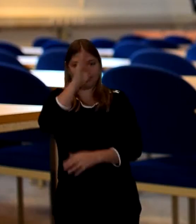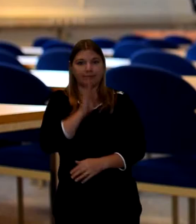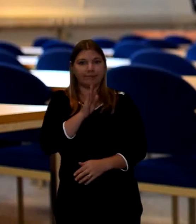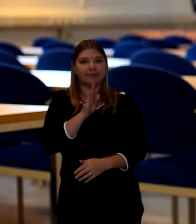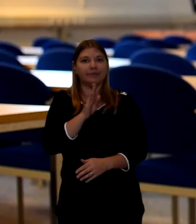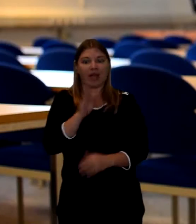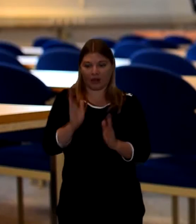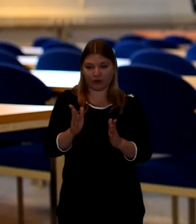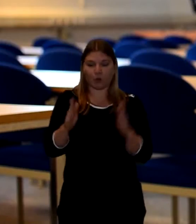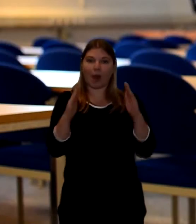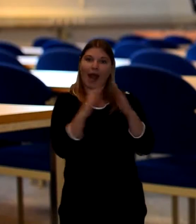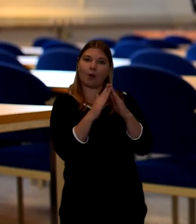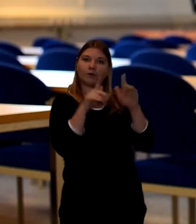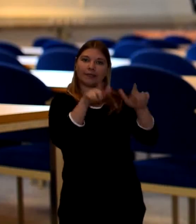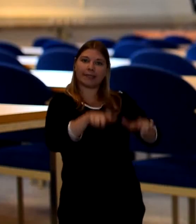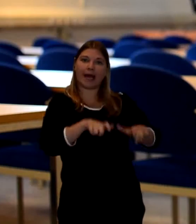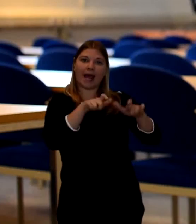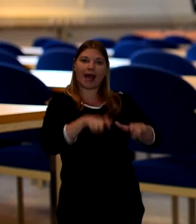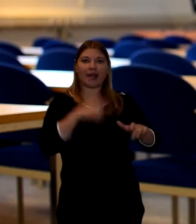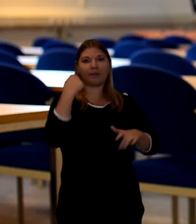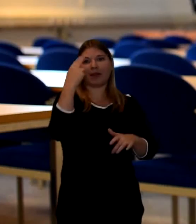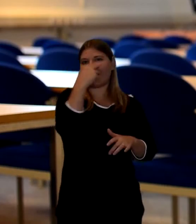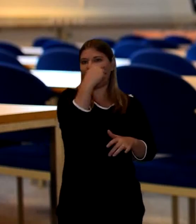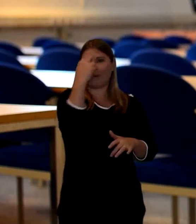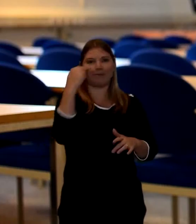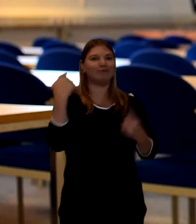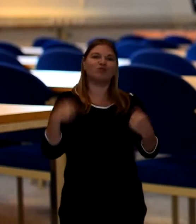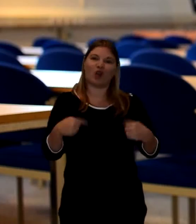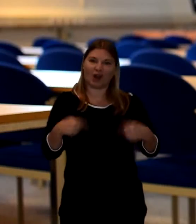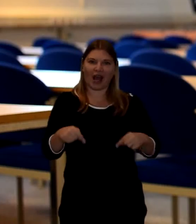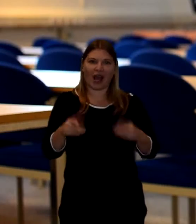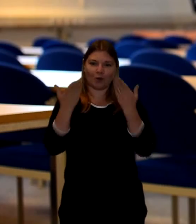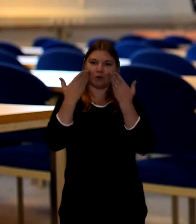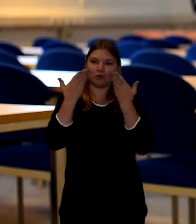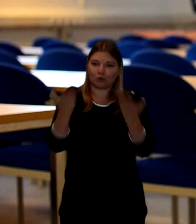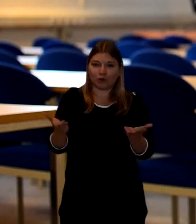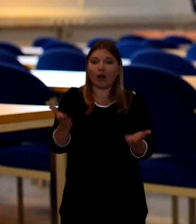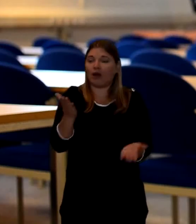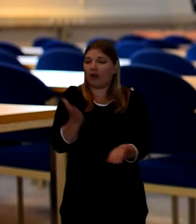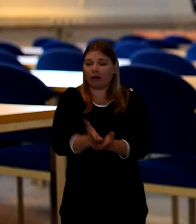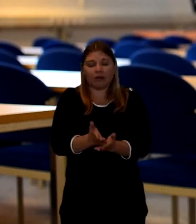She will refrain from dressing up etc just to show that she's had a great loss in her life